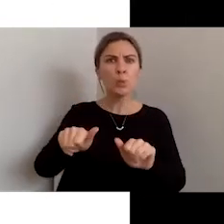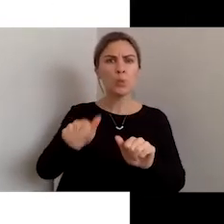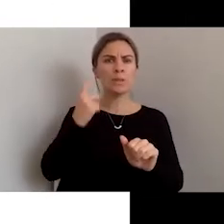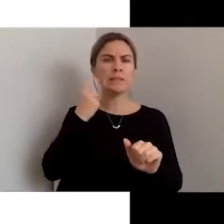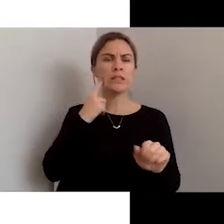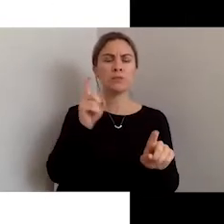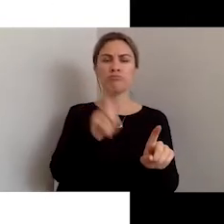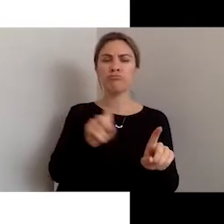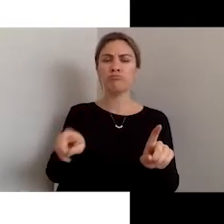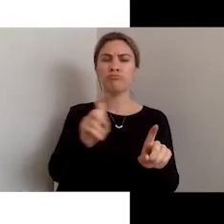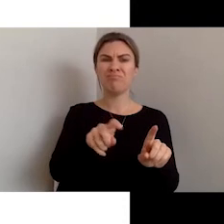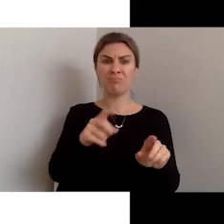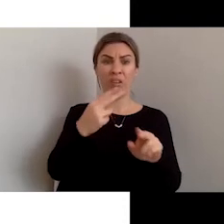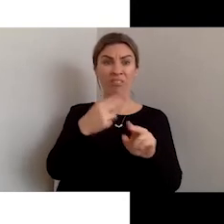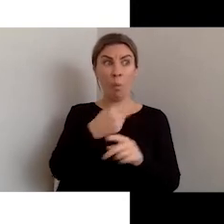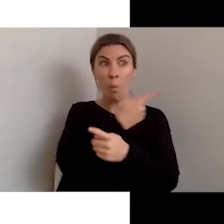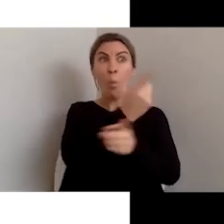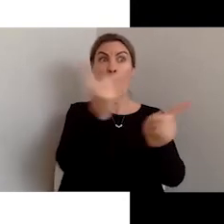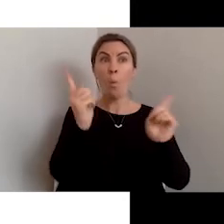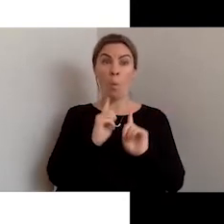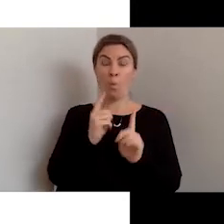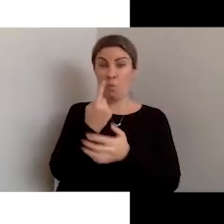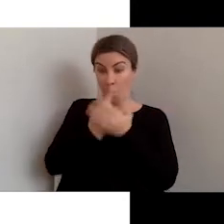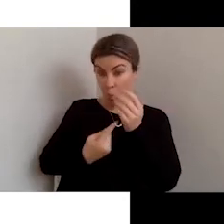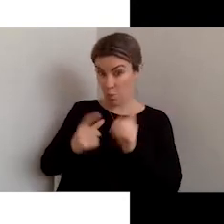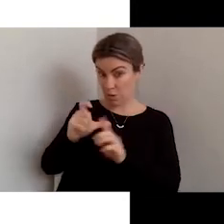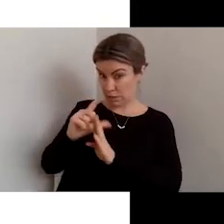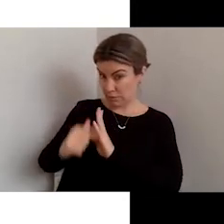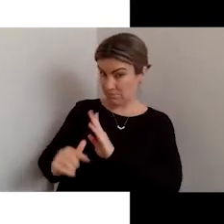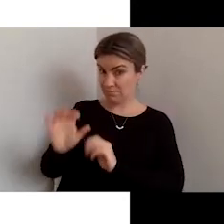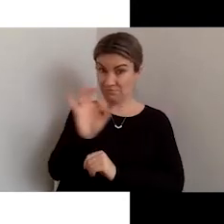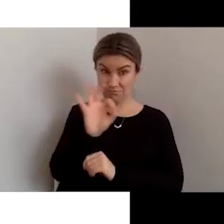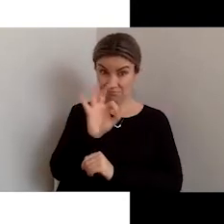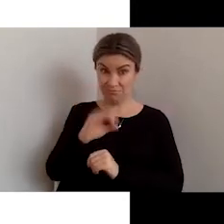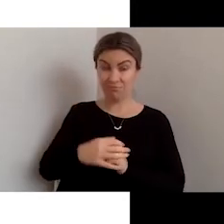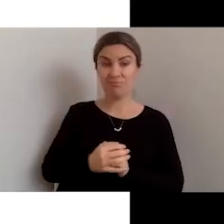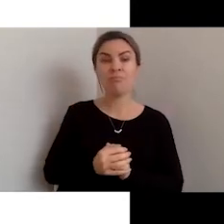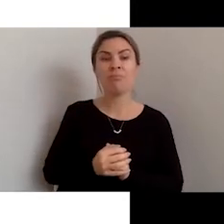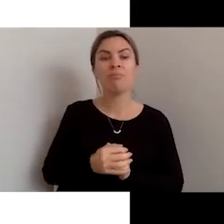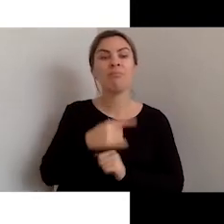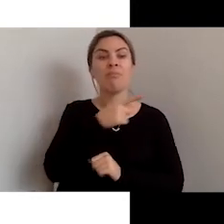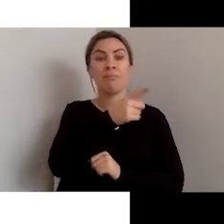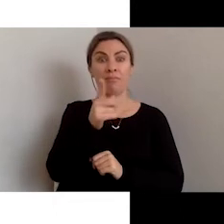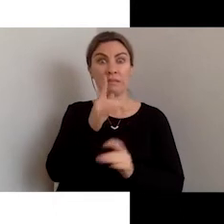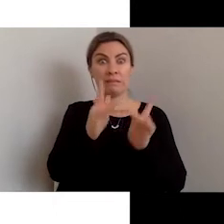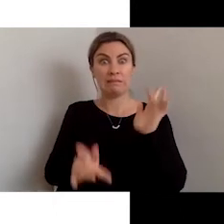optimisation. But the Web is not accessible to all of the people all